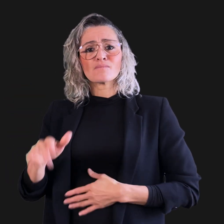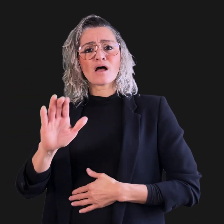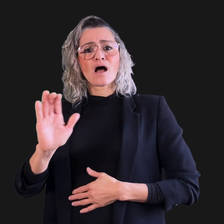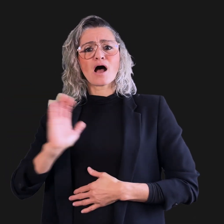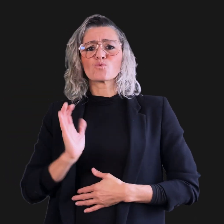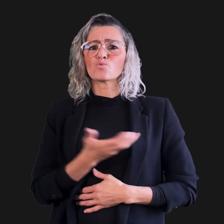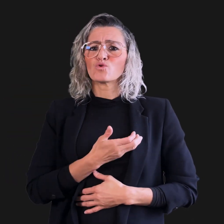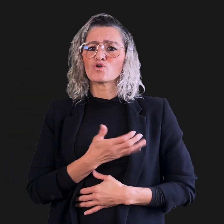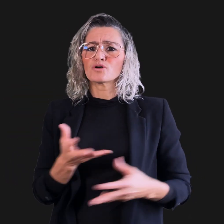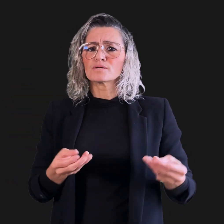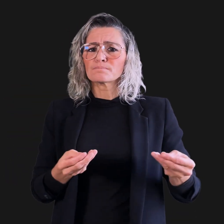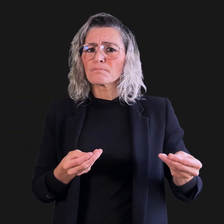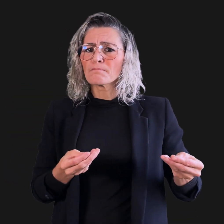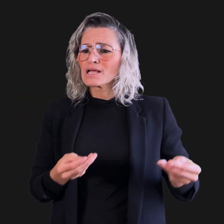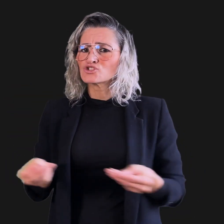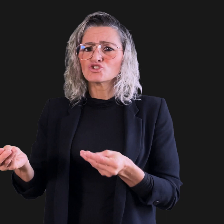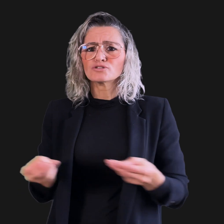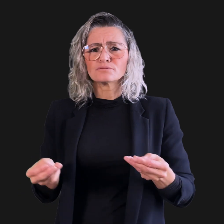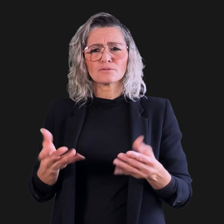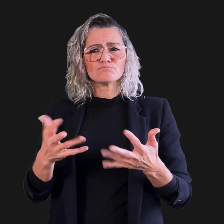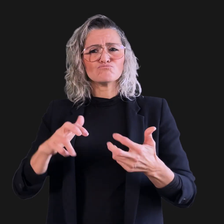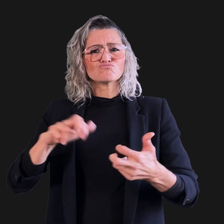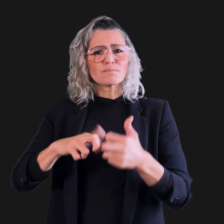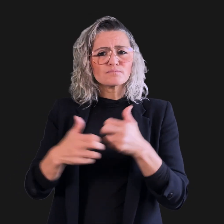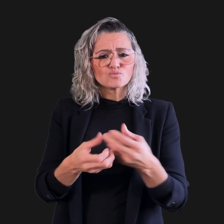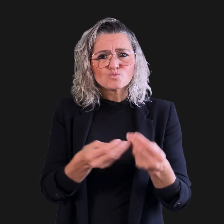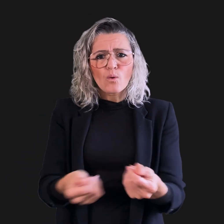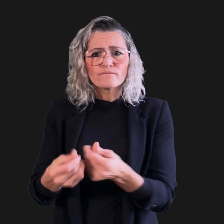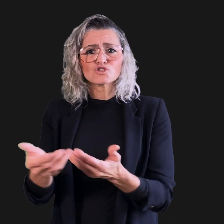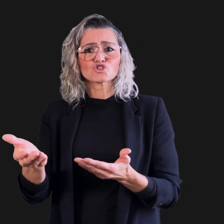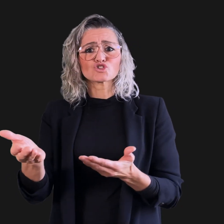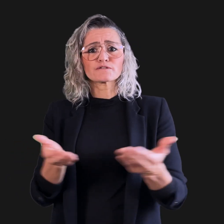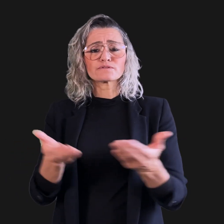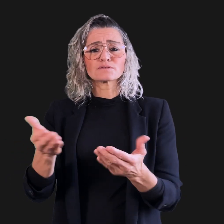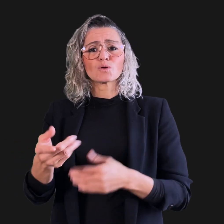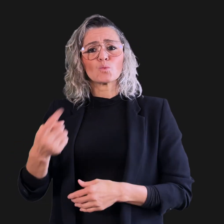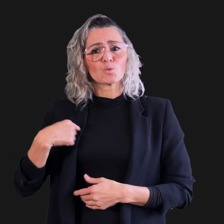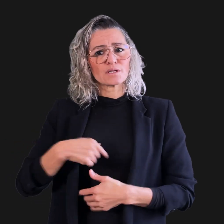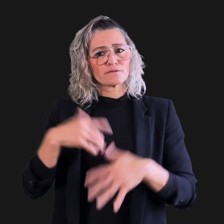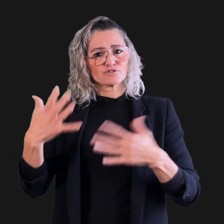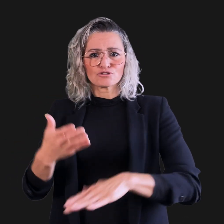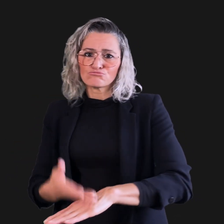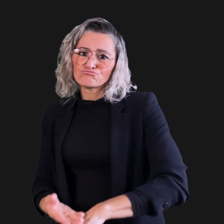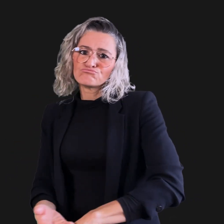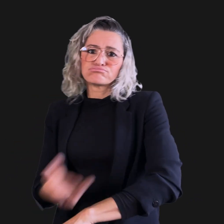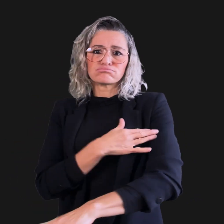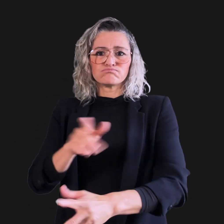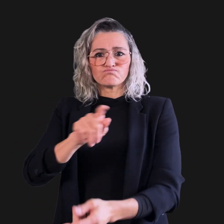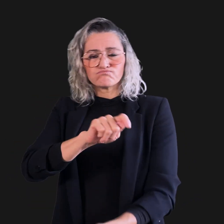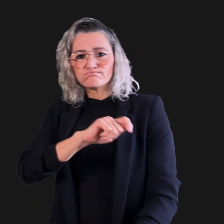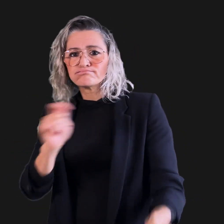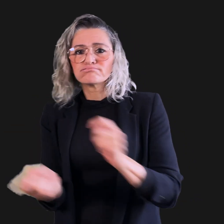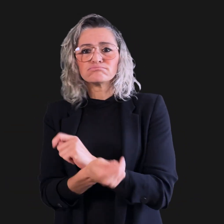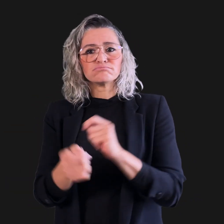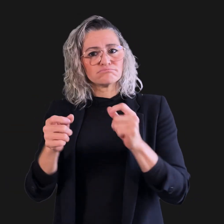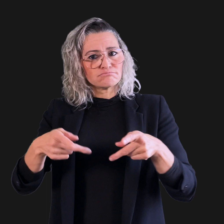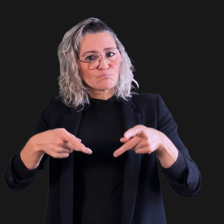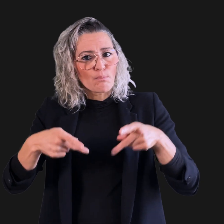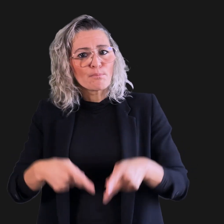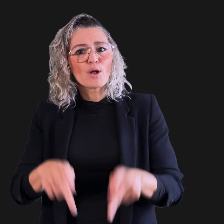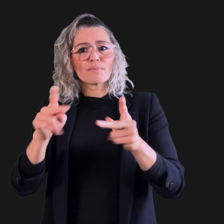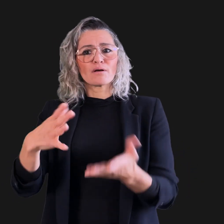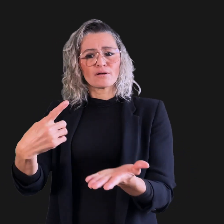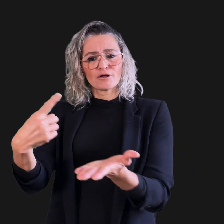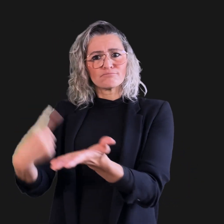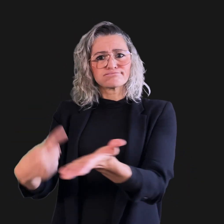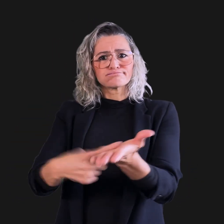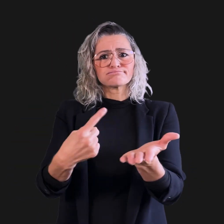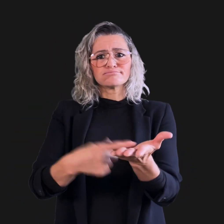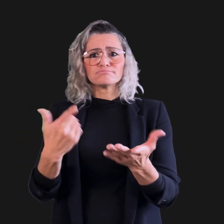• We have revamped our mediation services to allow discussion